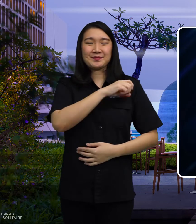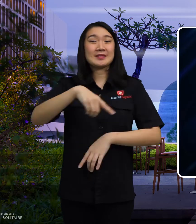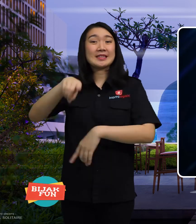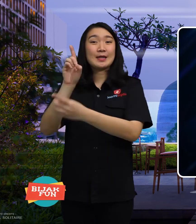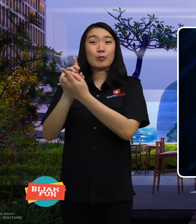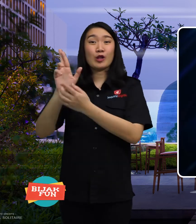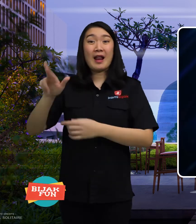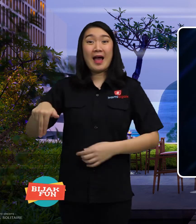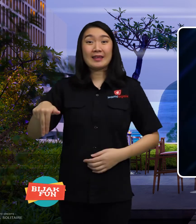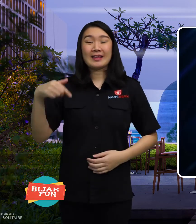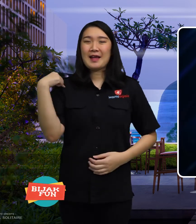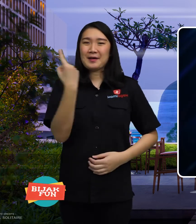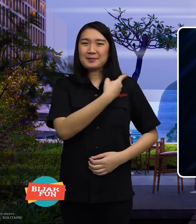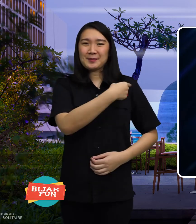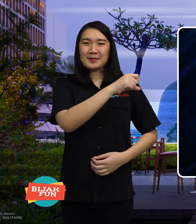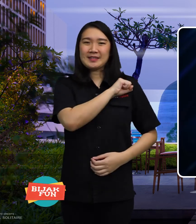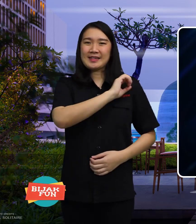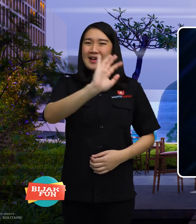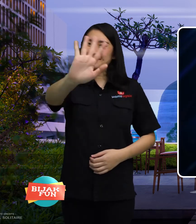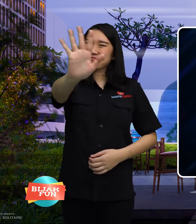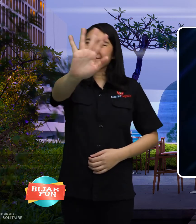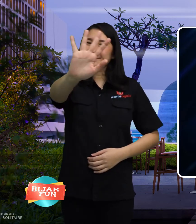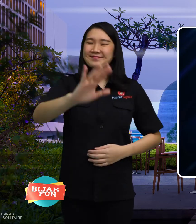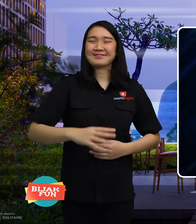See you again at KamiBijak.